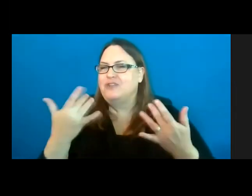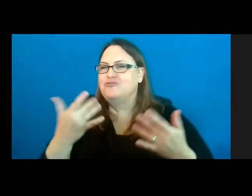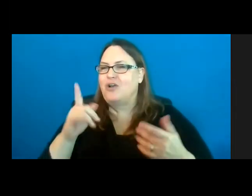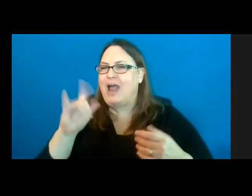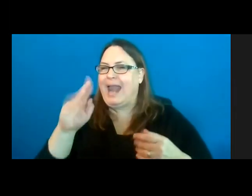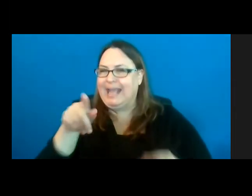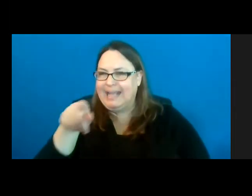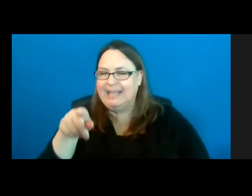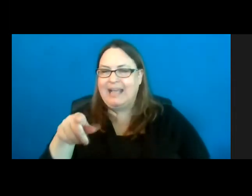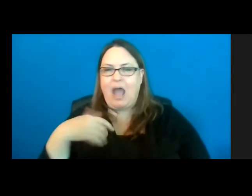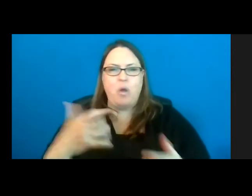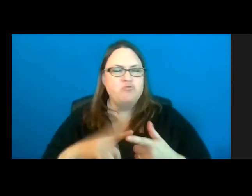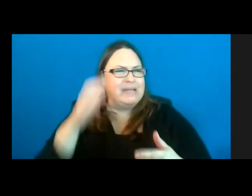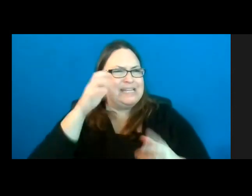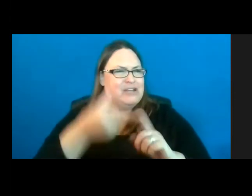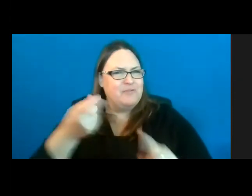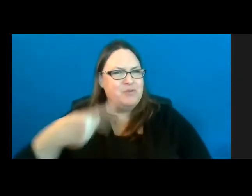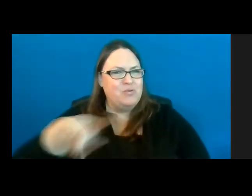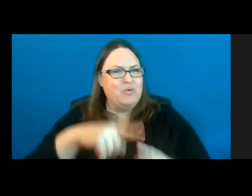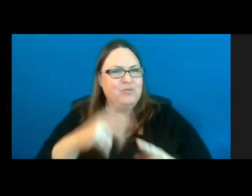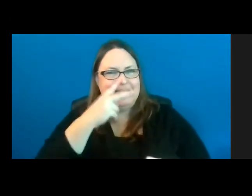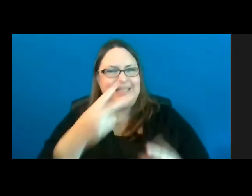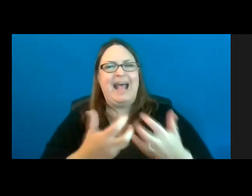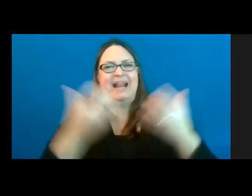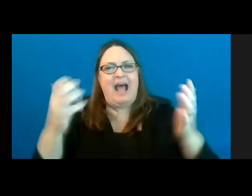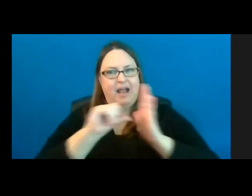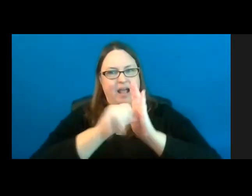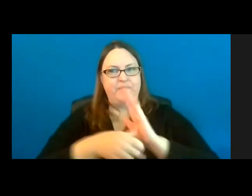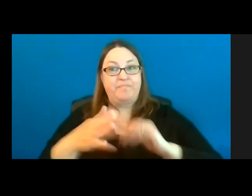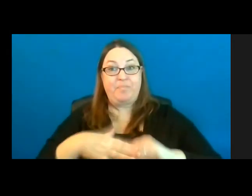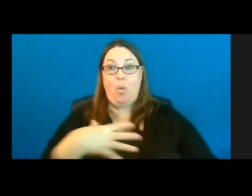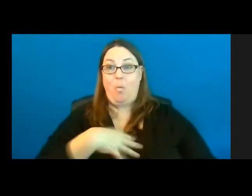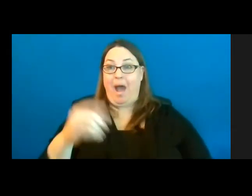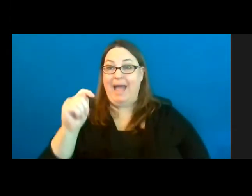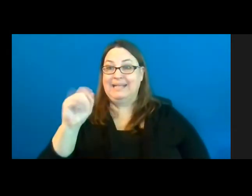You know, to see a lot of emphasis on whitetail deer hunting right now, we've got open day